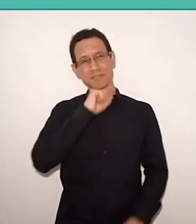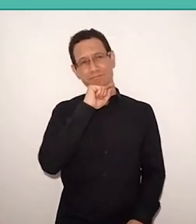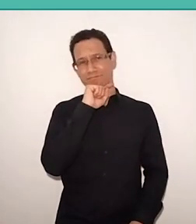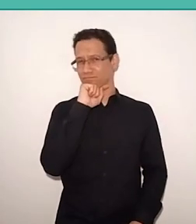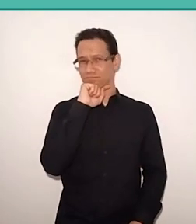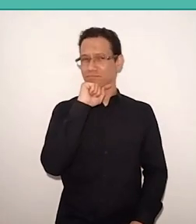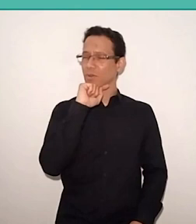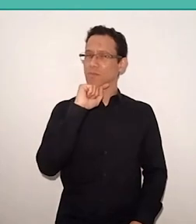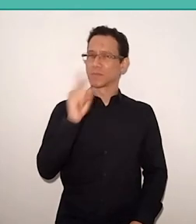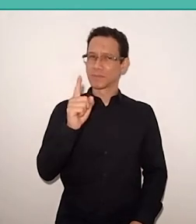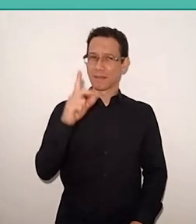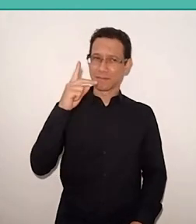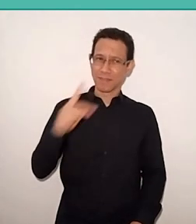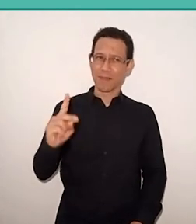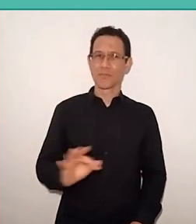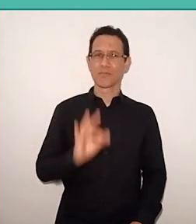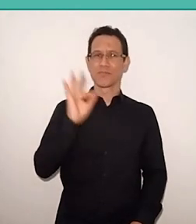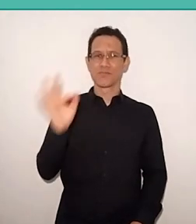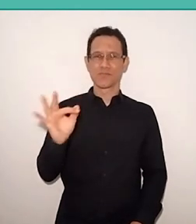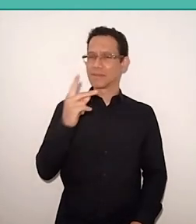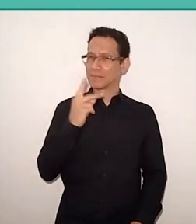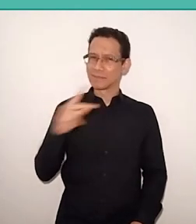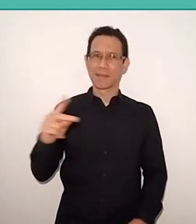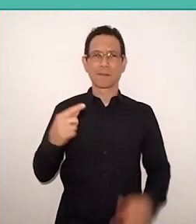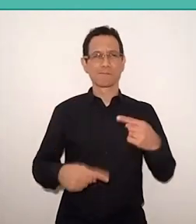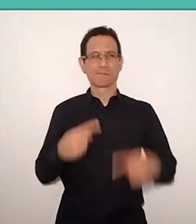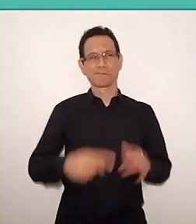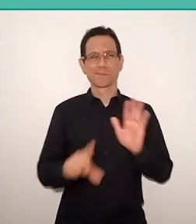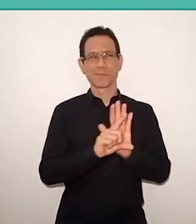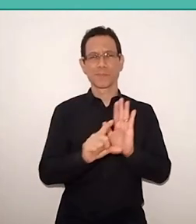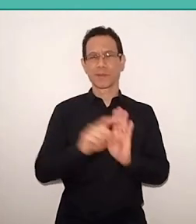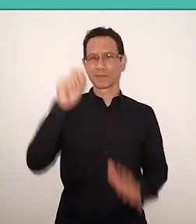about their own policy and about their cultural and economic interest.